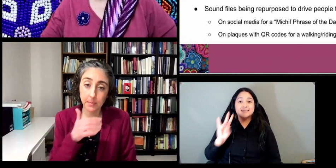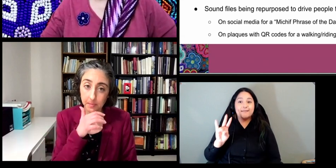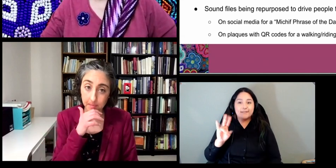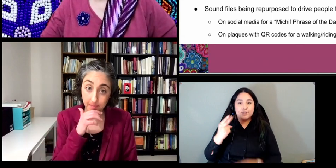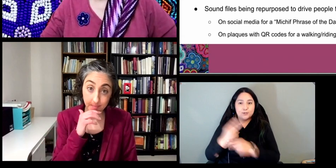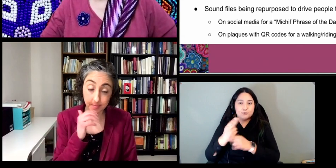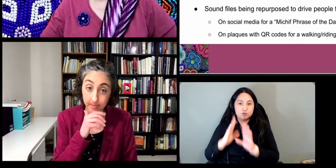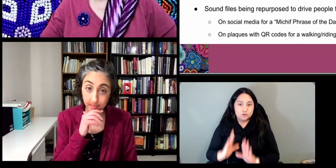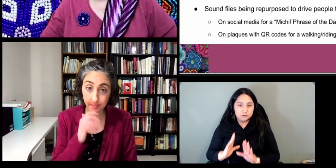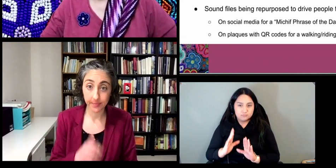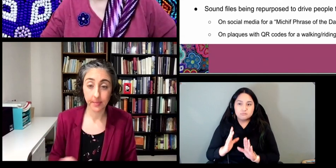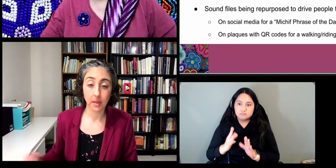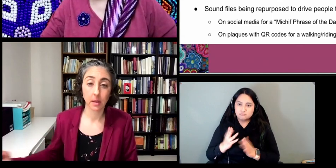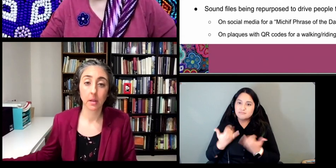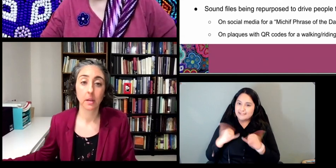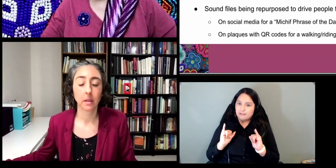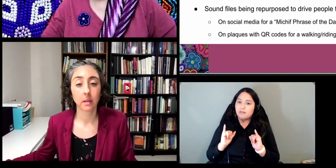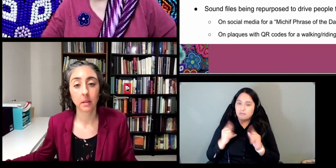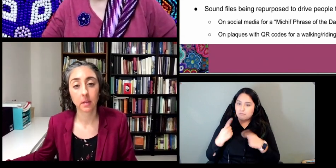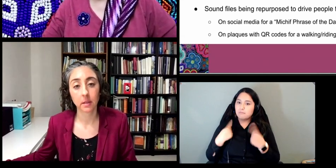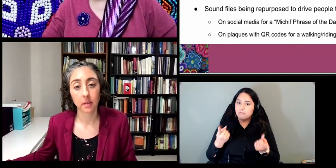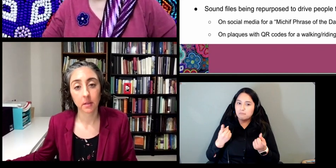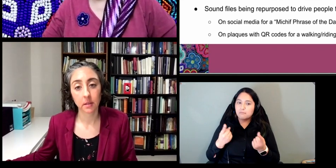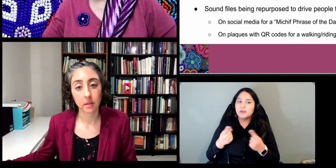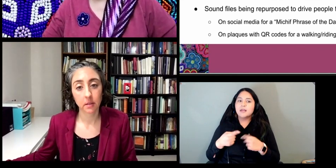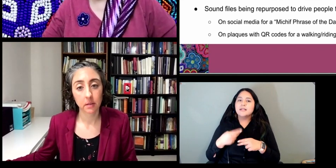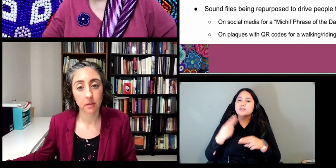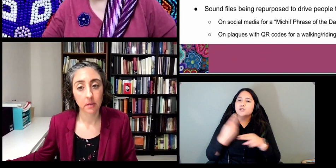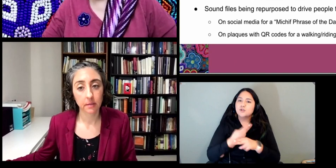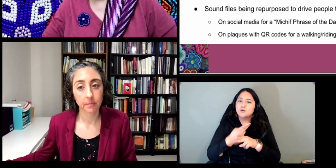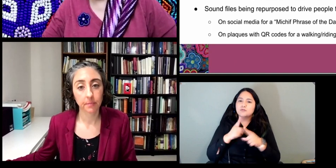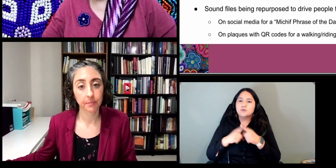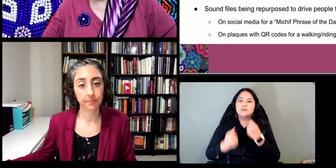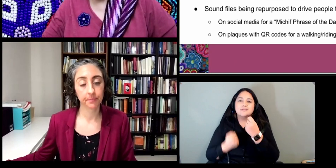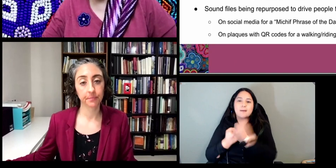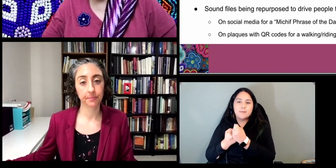um it's being used to supplemental language courses at the university of manitoba where